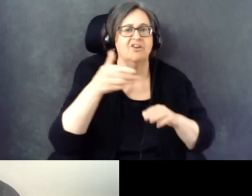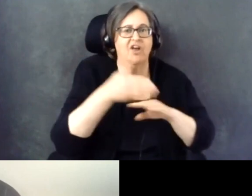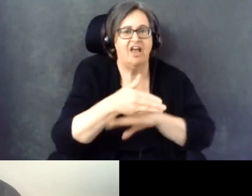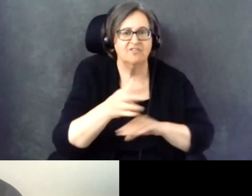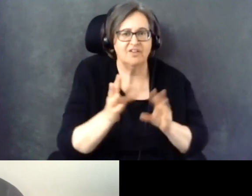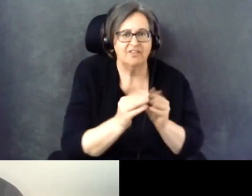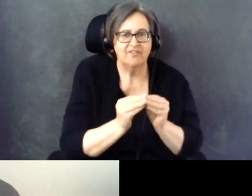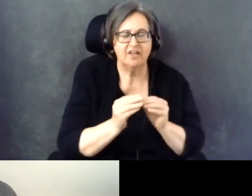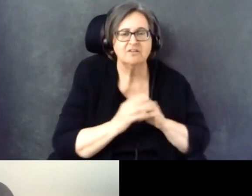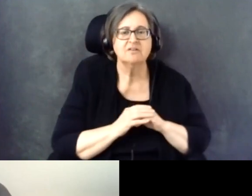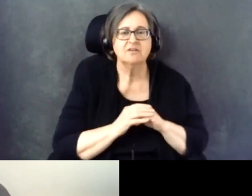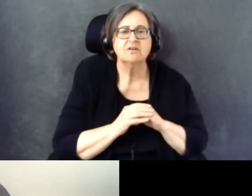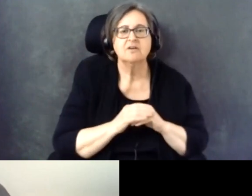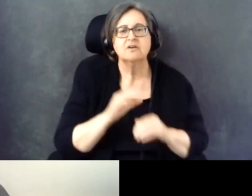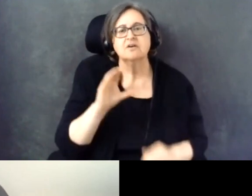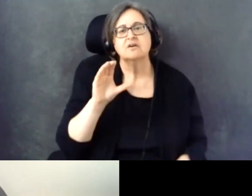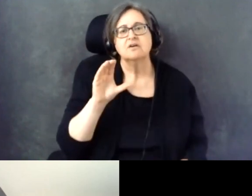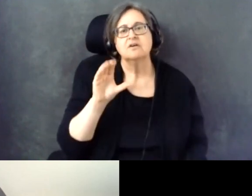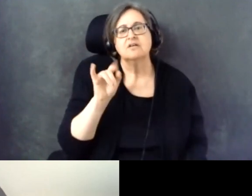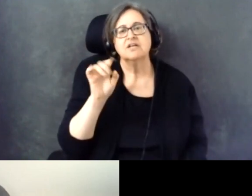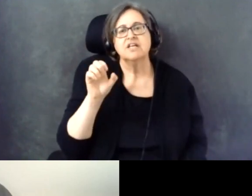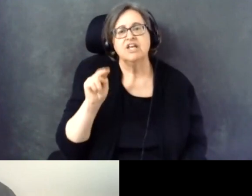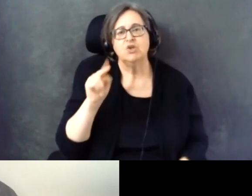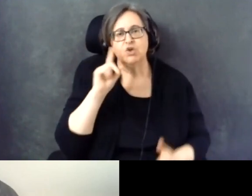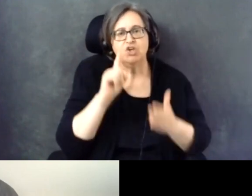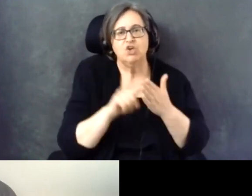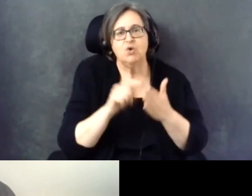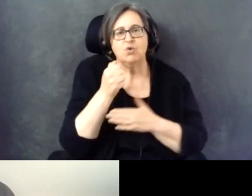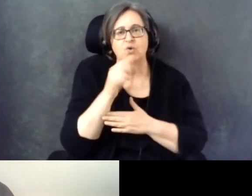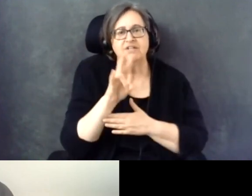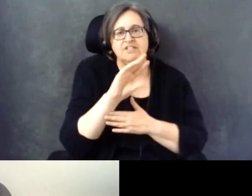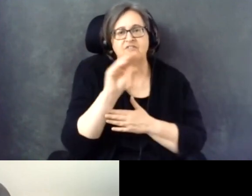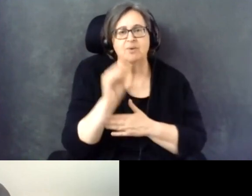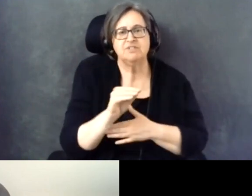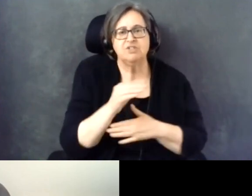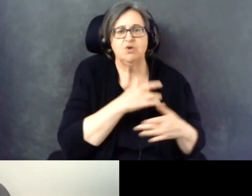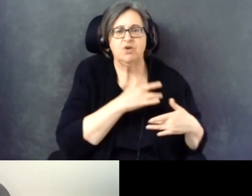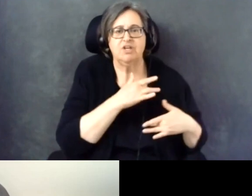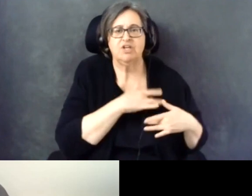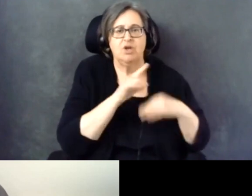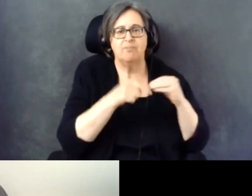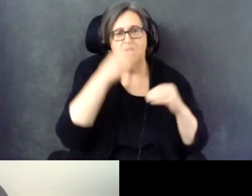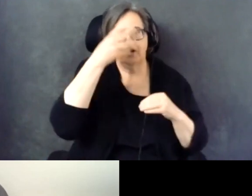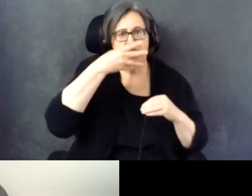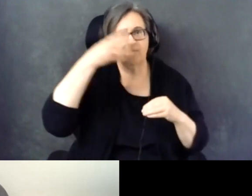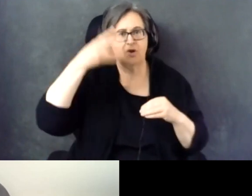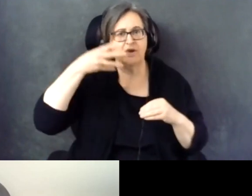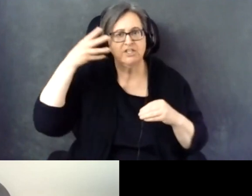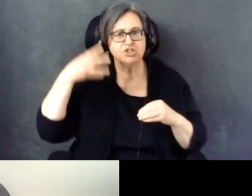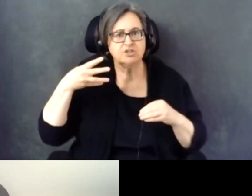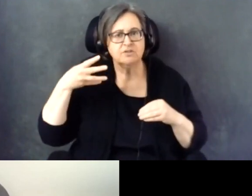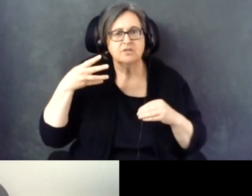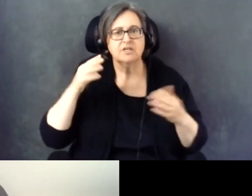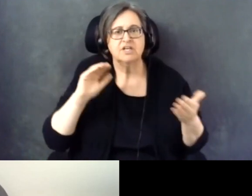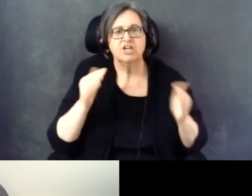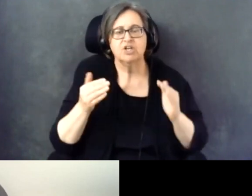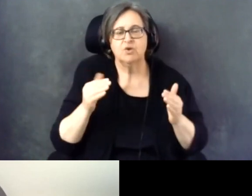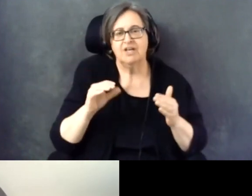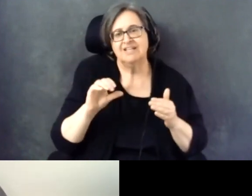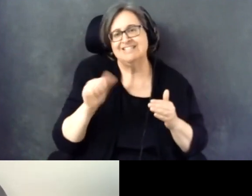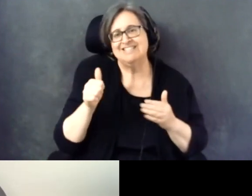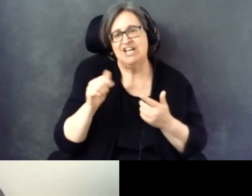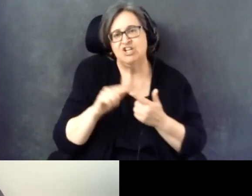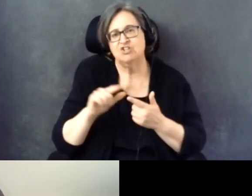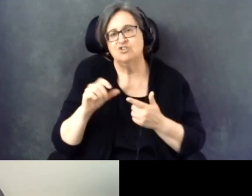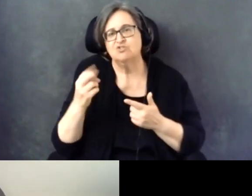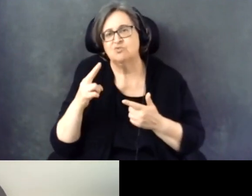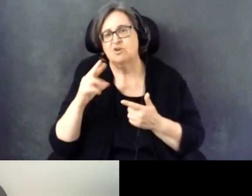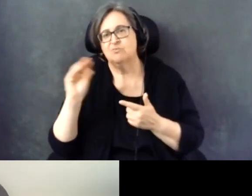But Carolyn noticed the 17% concern about immigration compared to 10% to 12% for others.